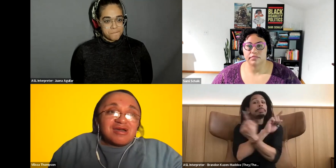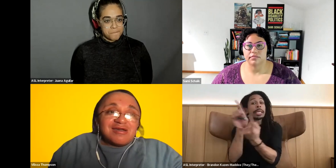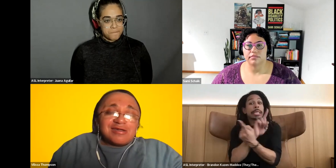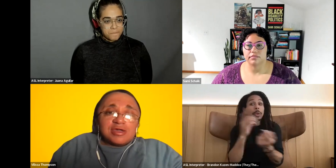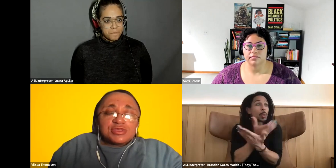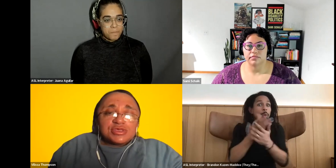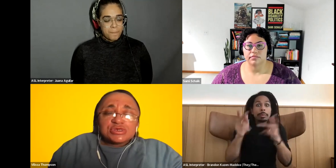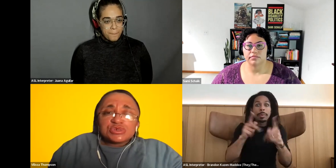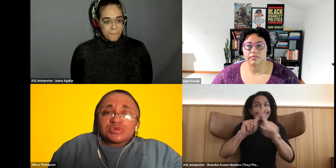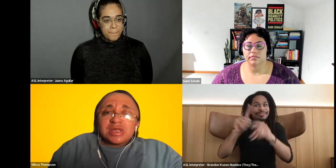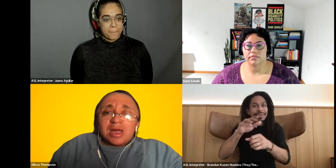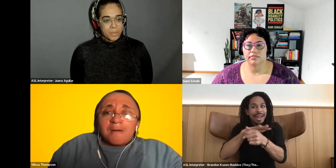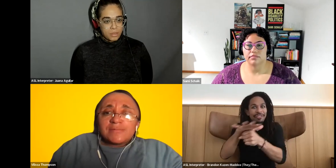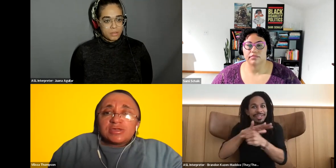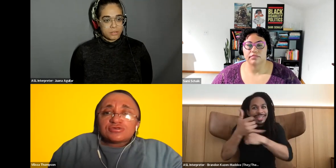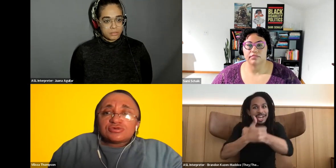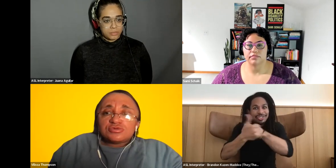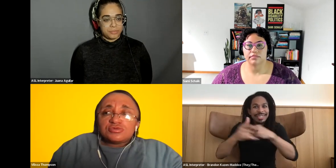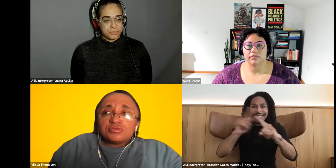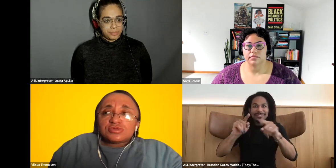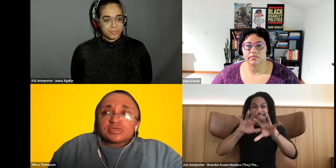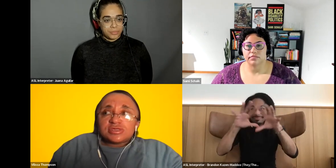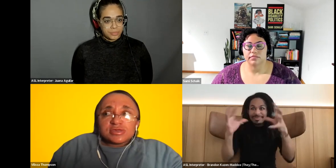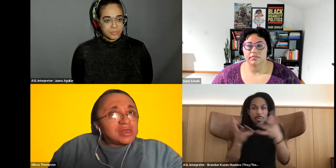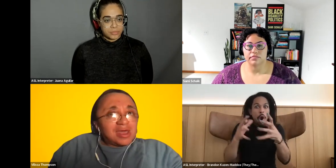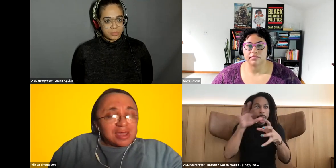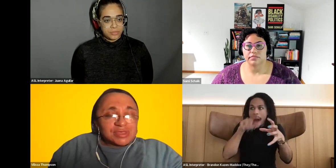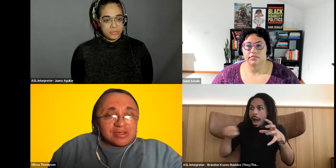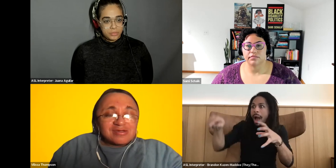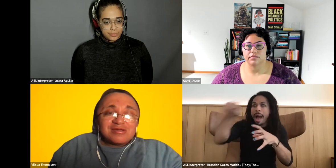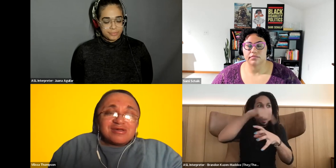Vilissa Thompson: and it just really allowed me to see that there's a lot out there.